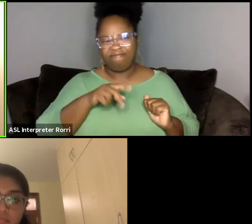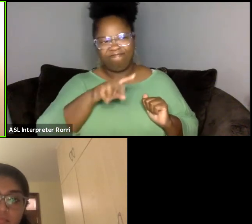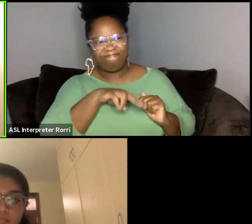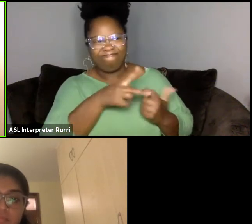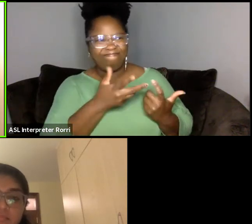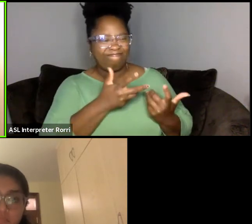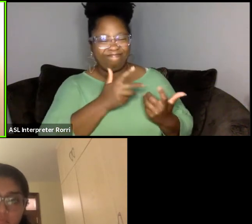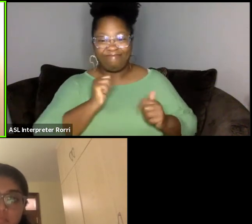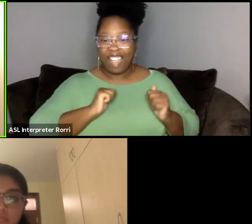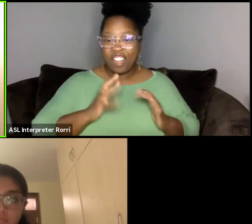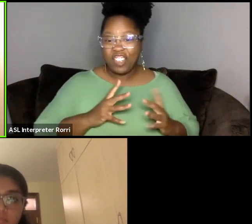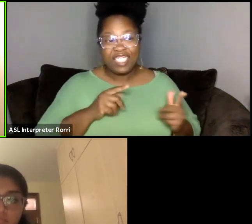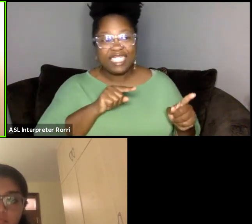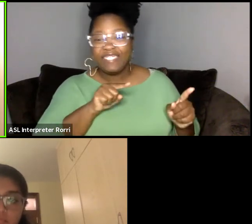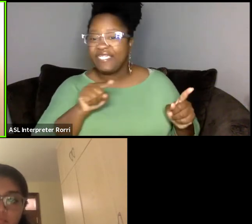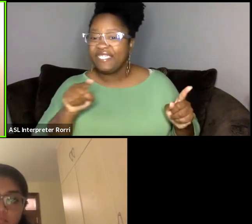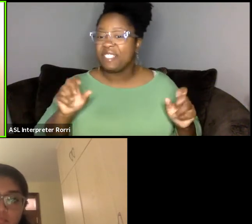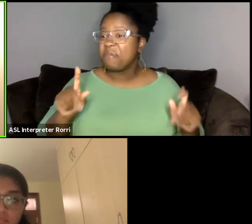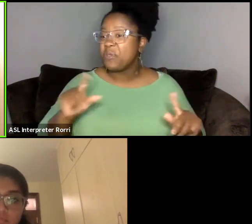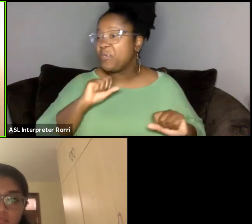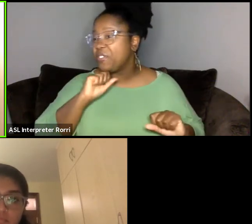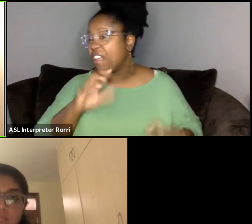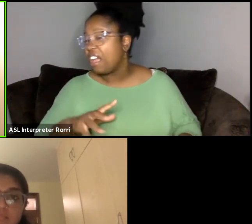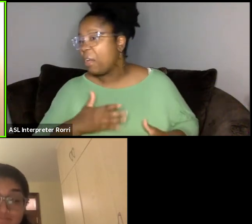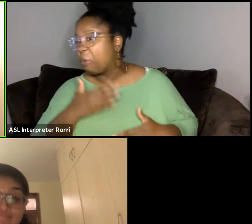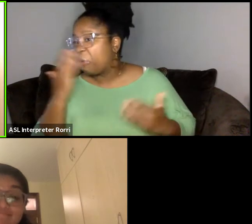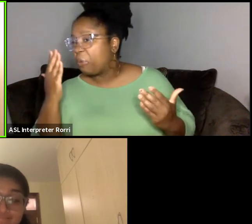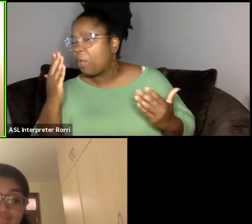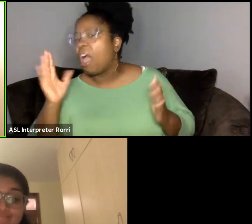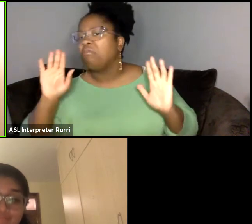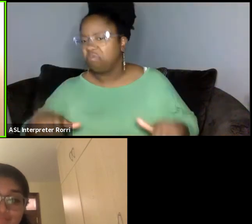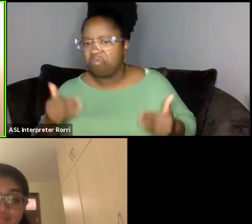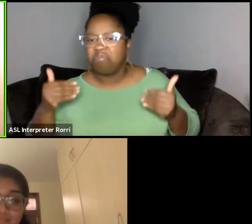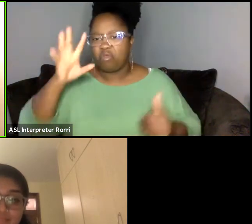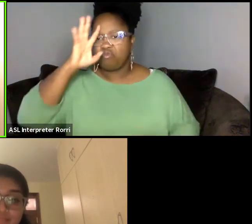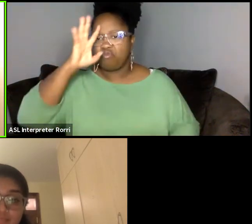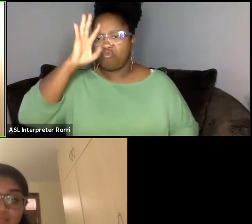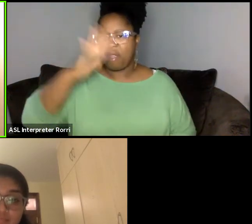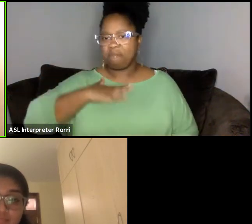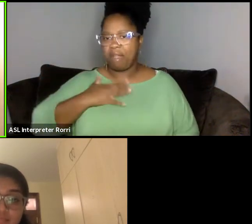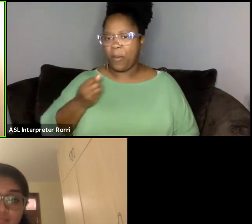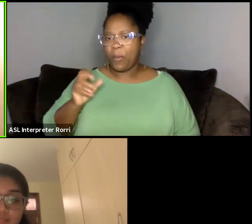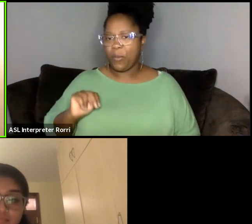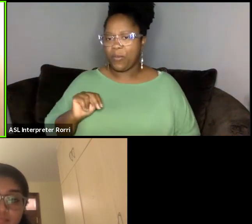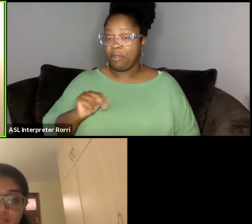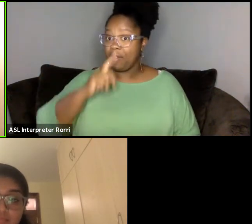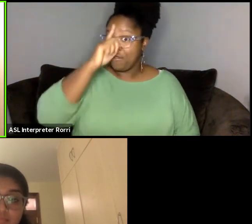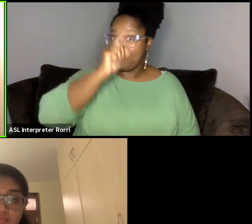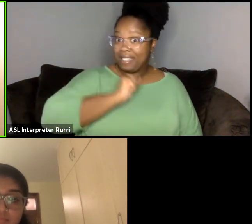for myself, I'm going to create one. Not just for myself, but also for others.